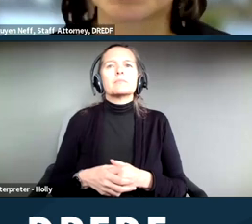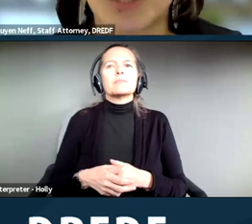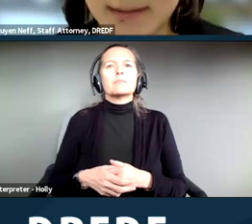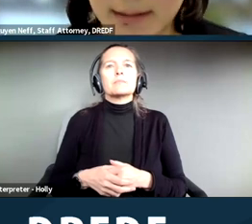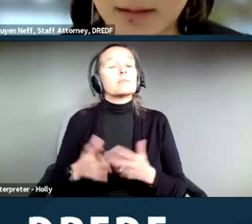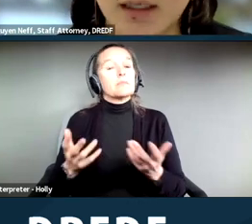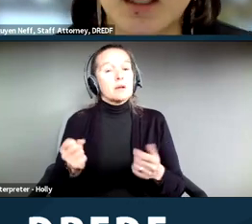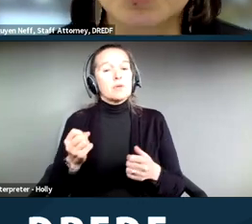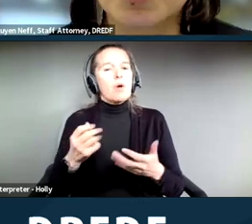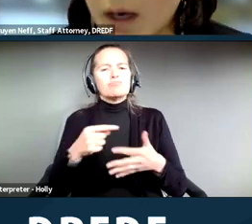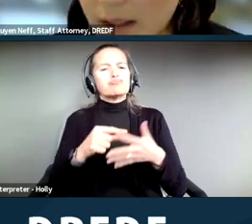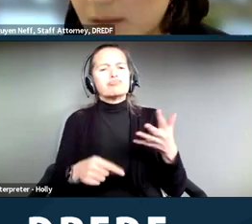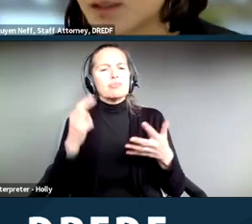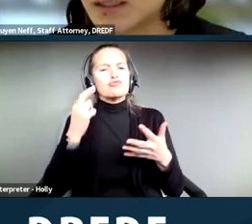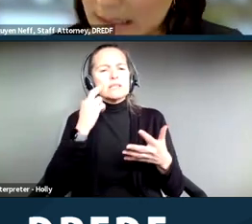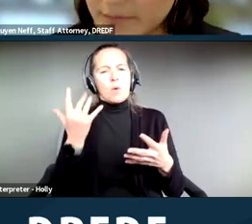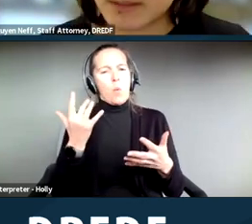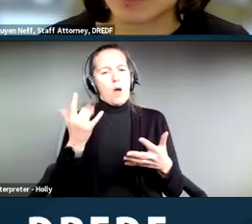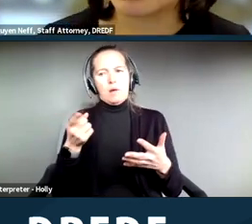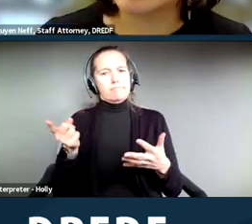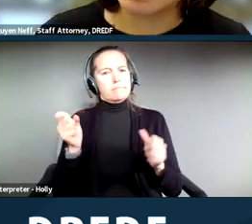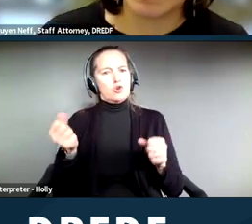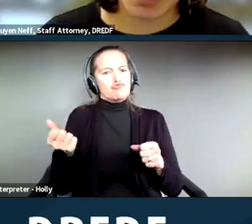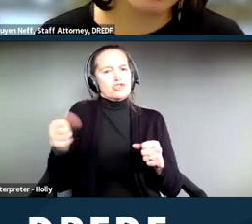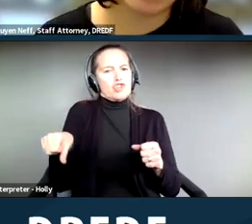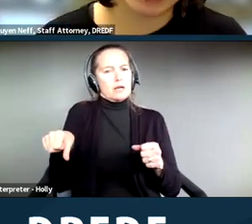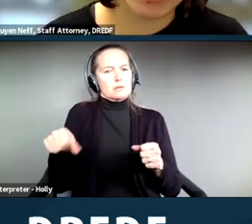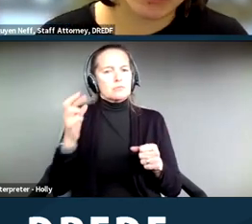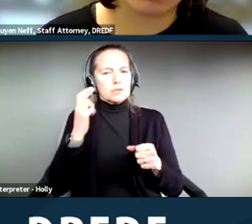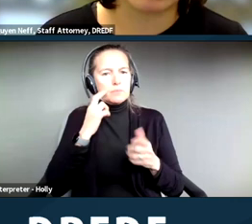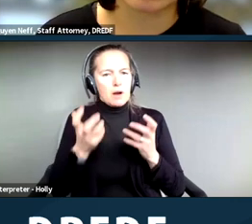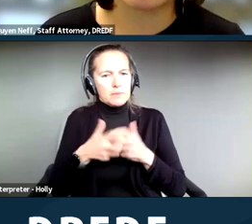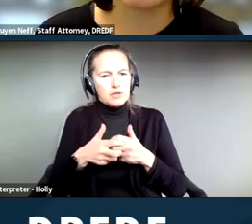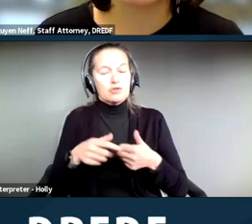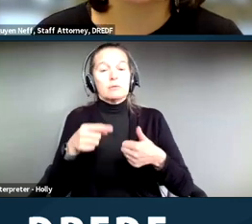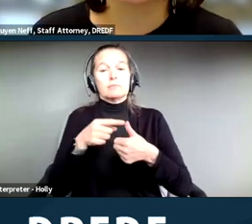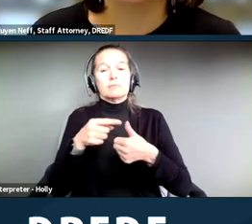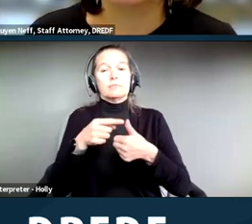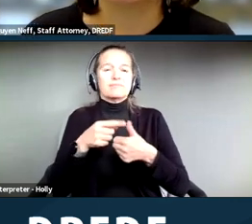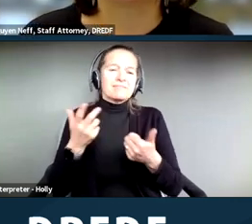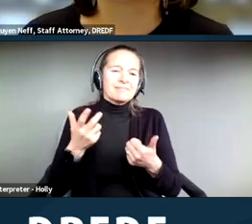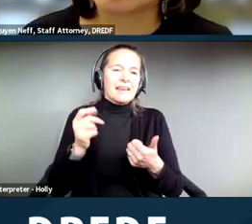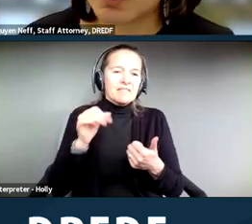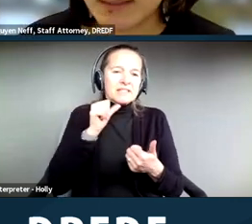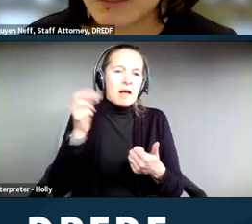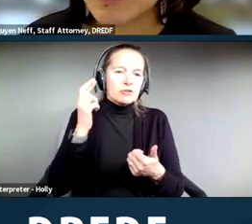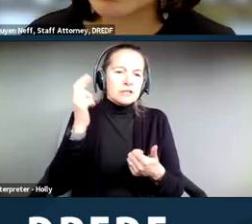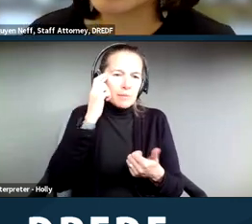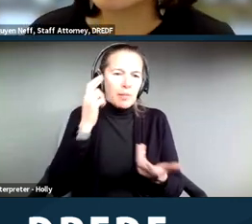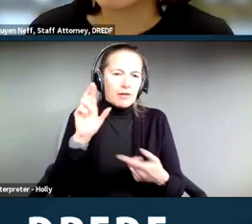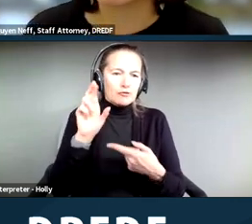rejected. So one, it's kind of in the name. If the accommodation is not reasonable. So as an example,